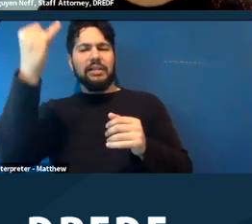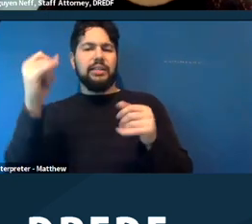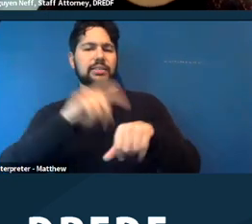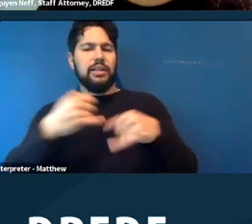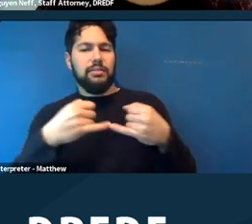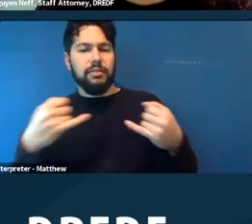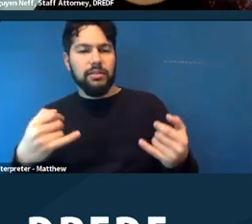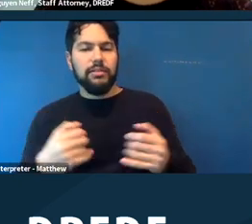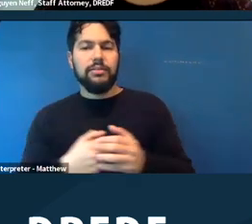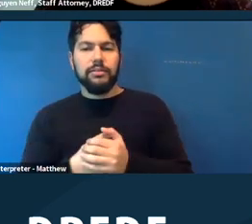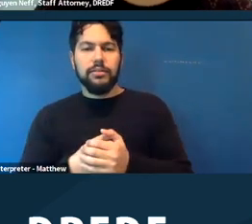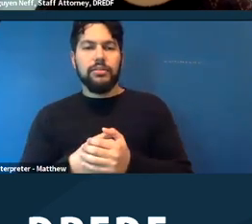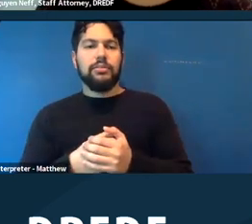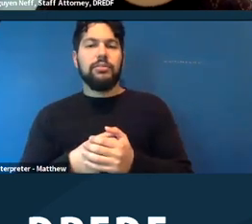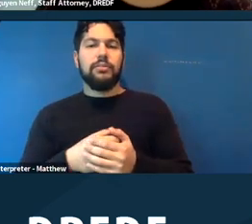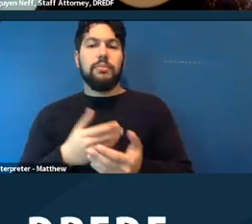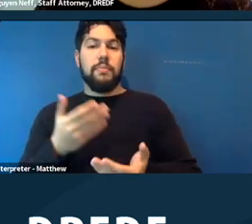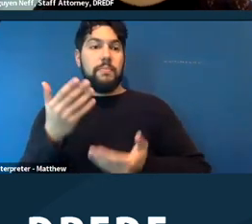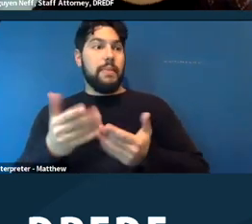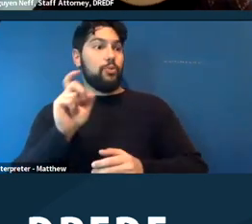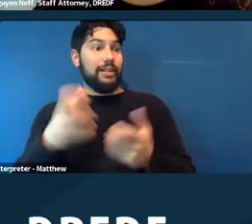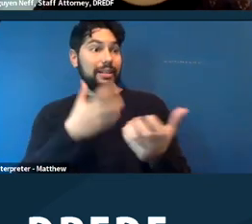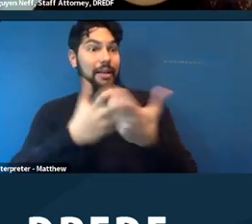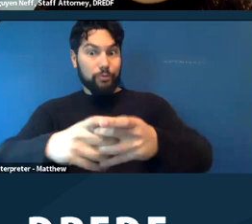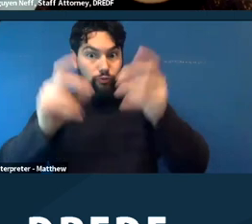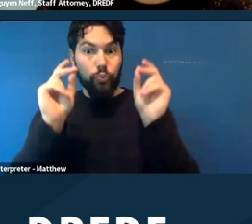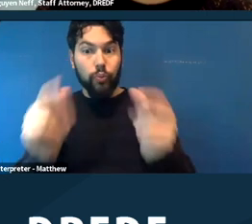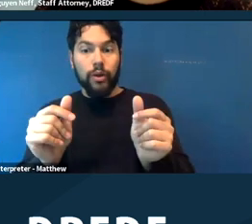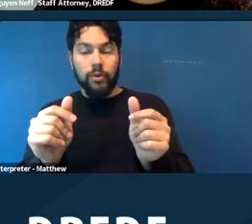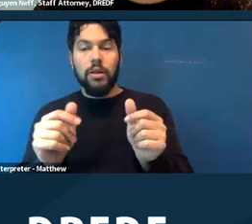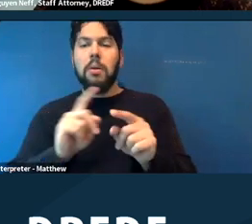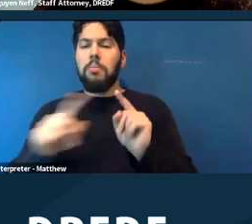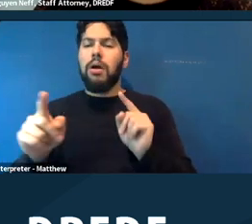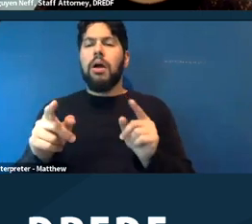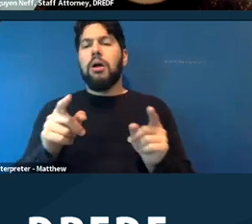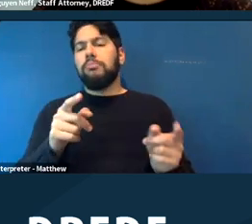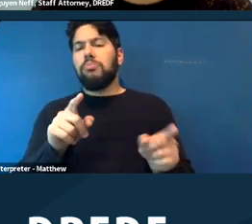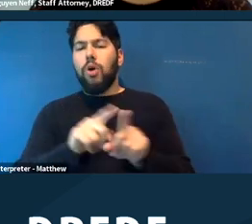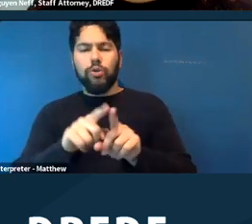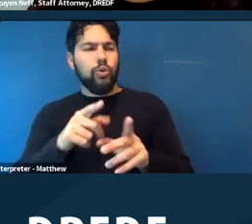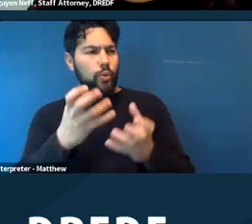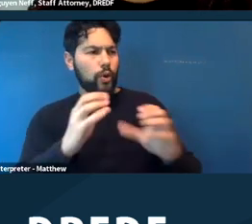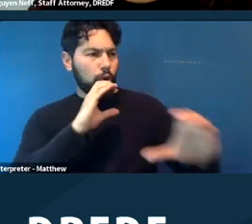you need that accommodation fulfilled right away. But also, you want to make it clear when,